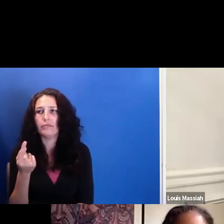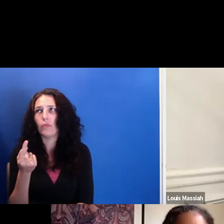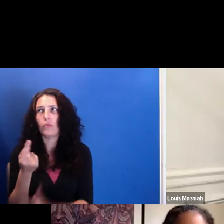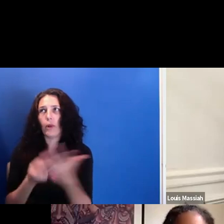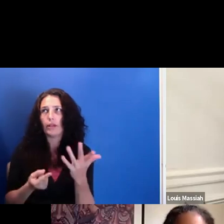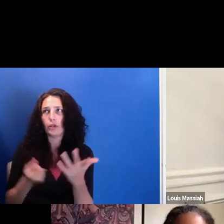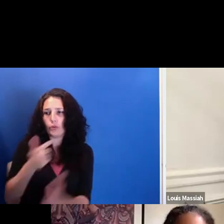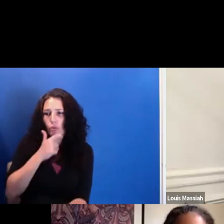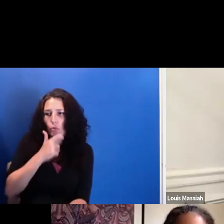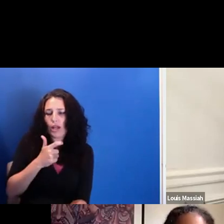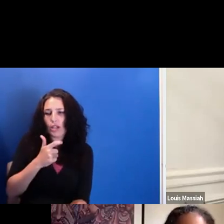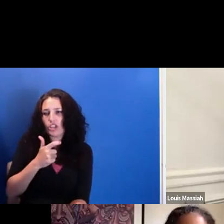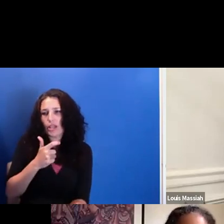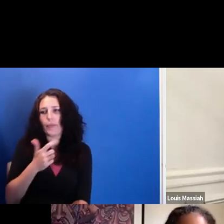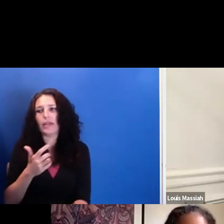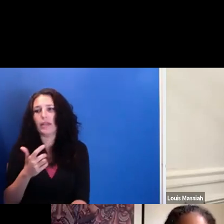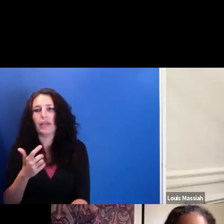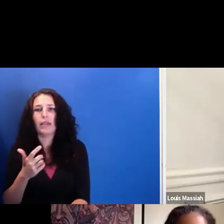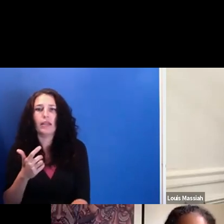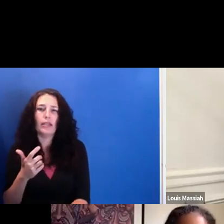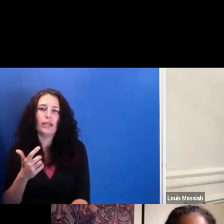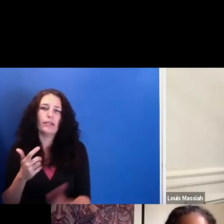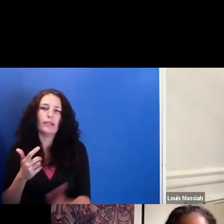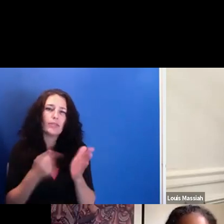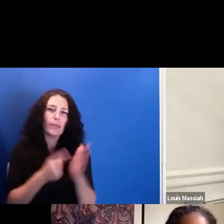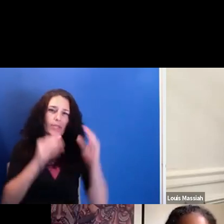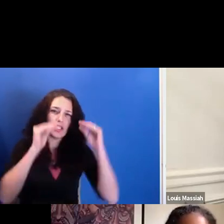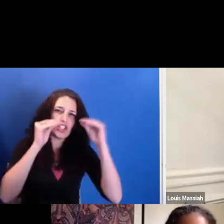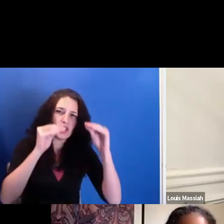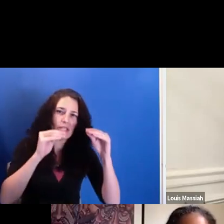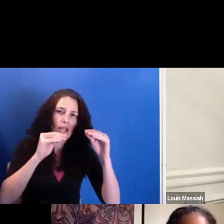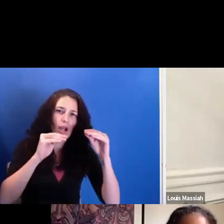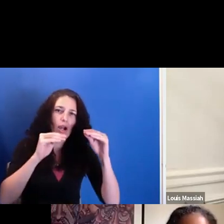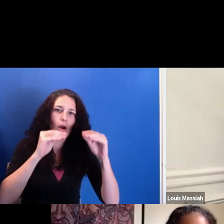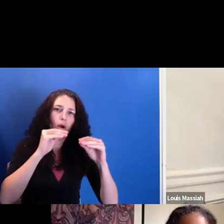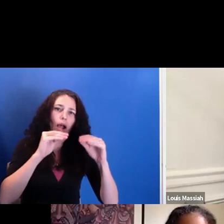or should look or should feel. And I think that we can really dismantle all of that.